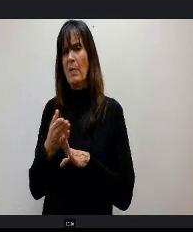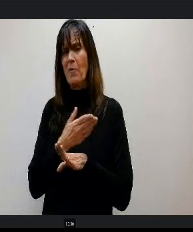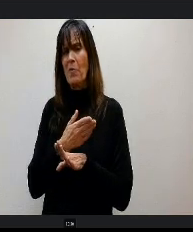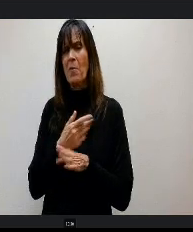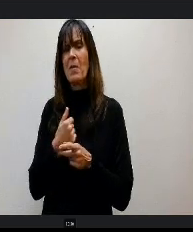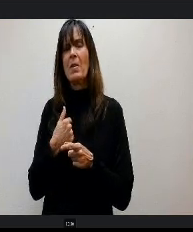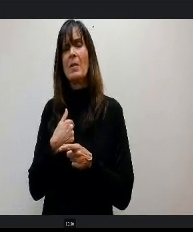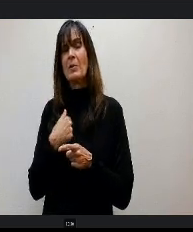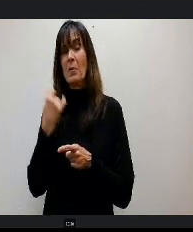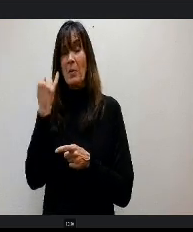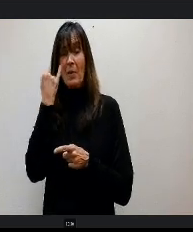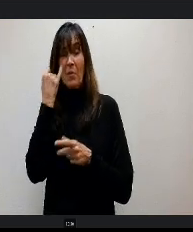Miss Allen, Mr.